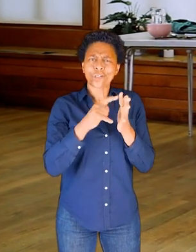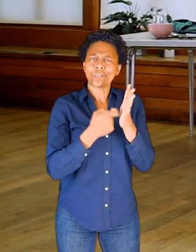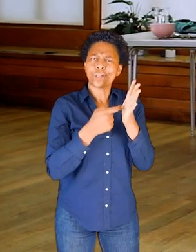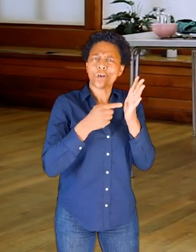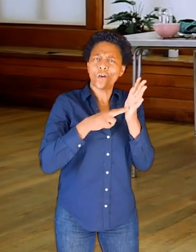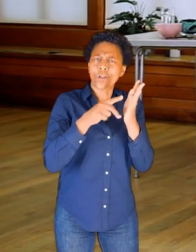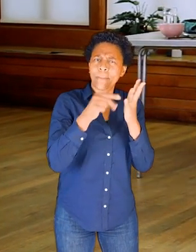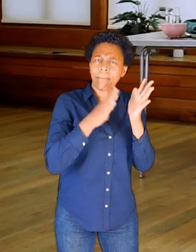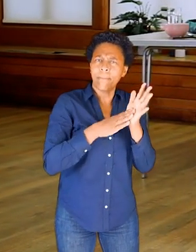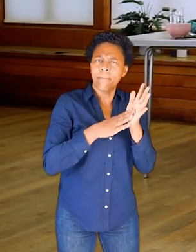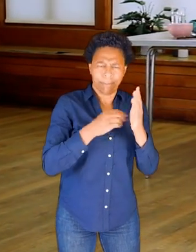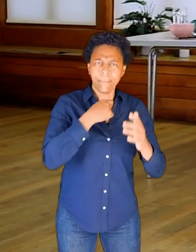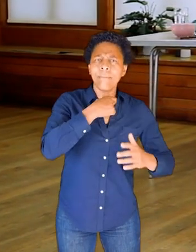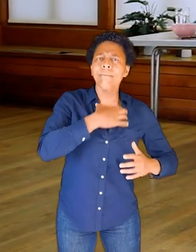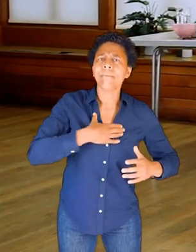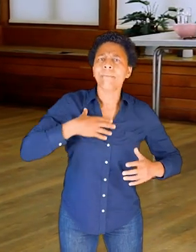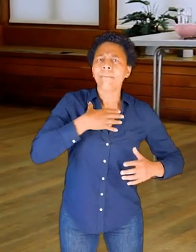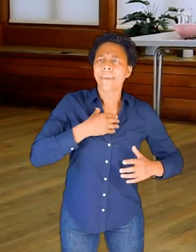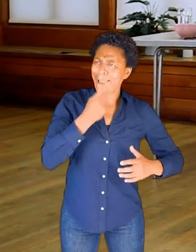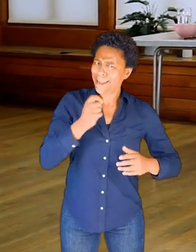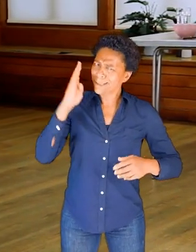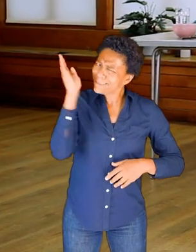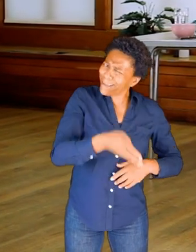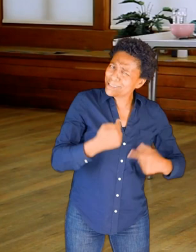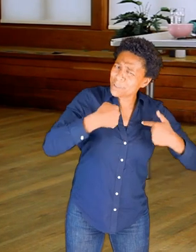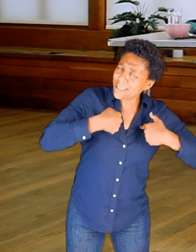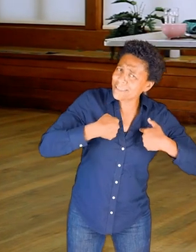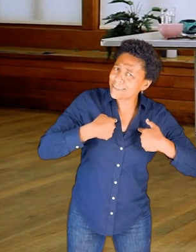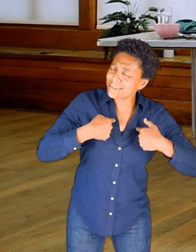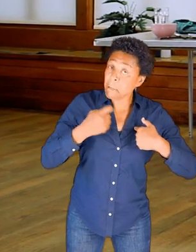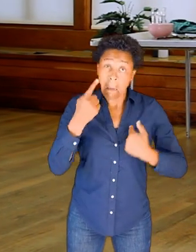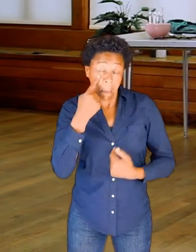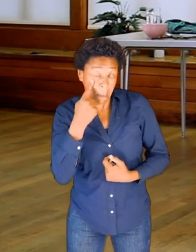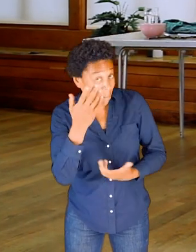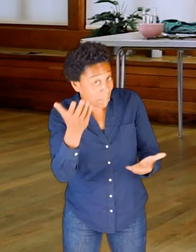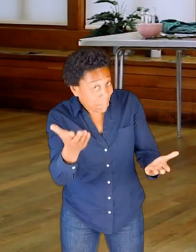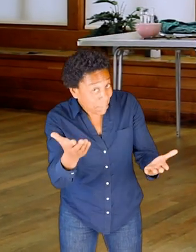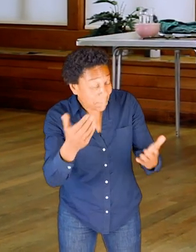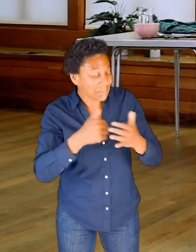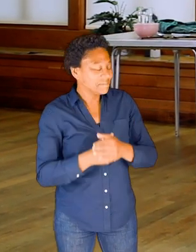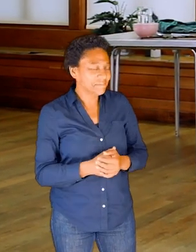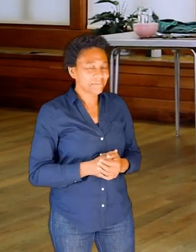And just a few moments to explore, perhaps some of the bones